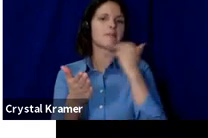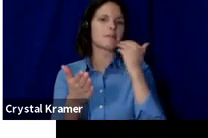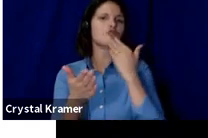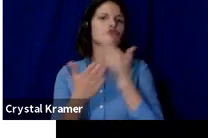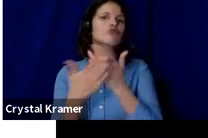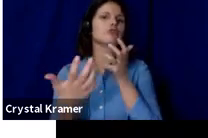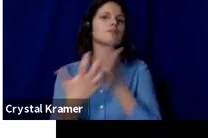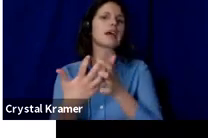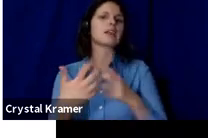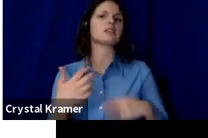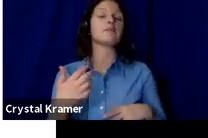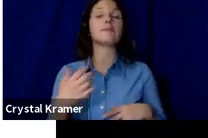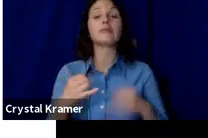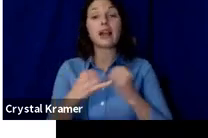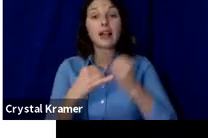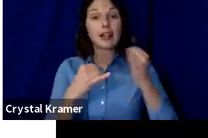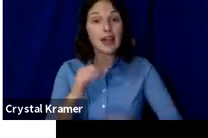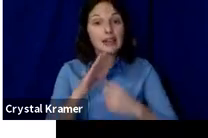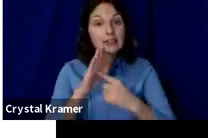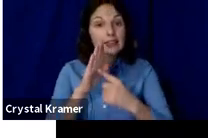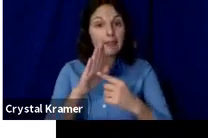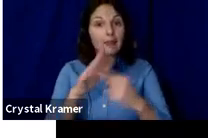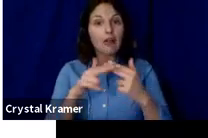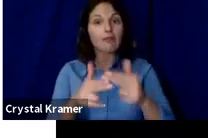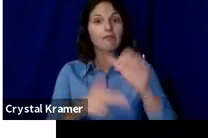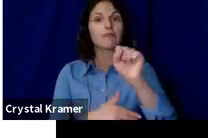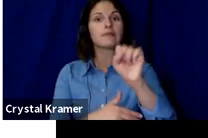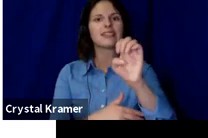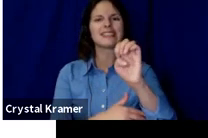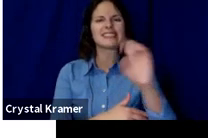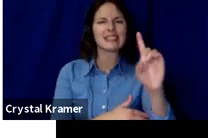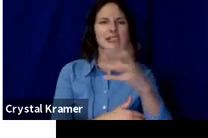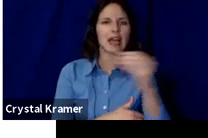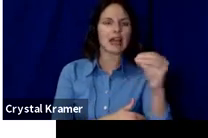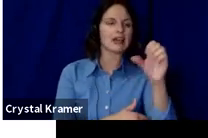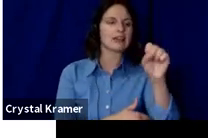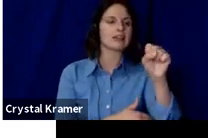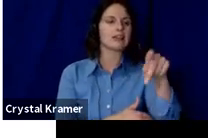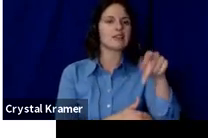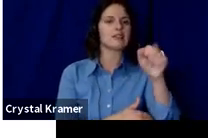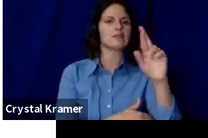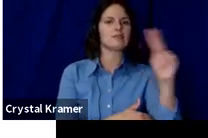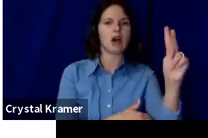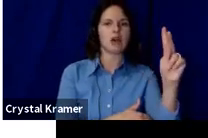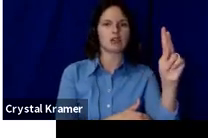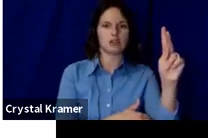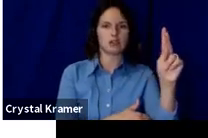They are also a keep‑what‑you‑raise platform and it's ideal for film media distribution,